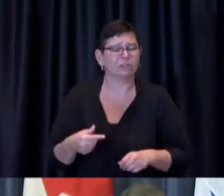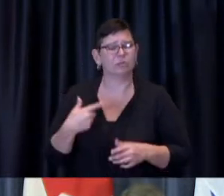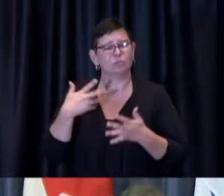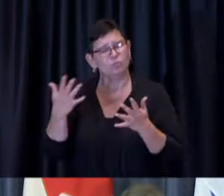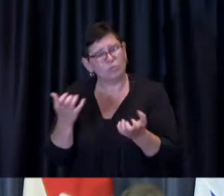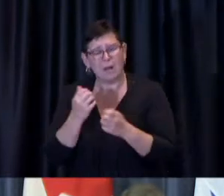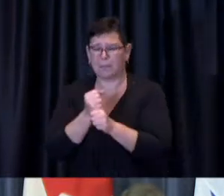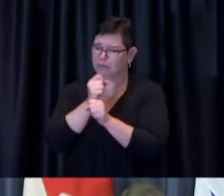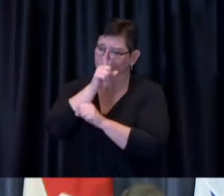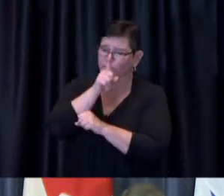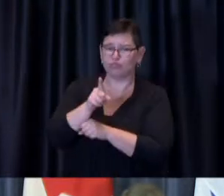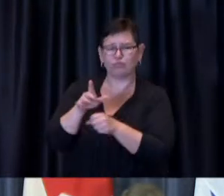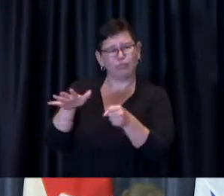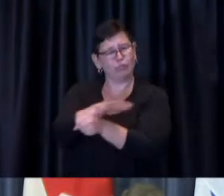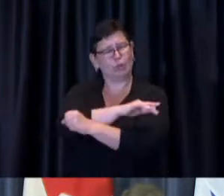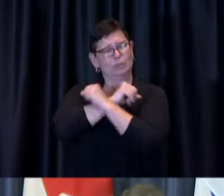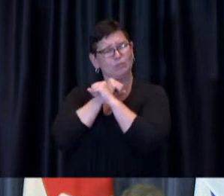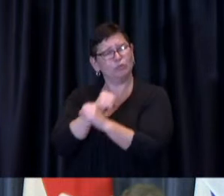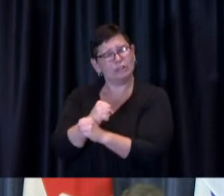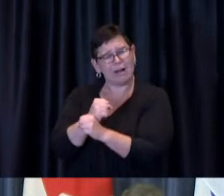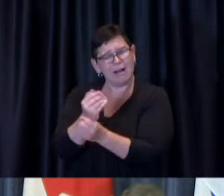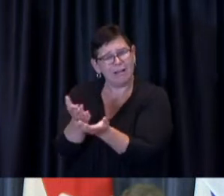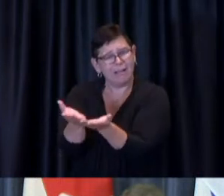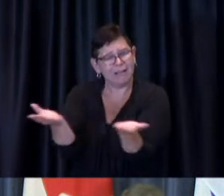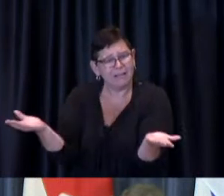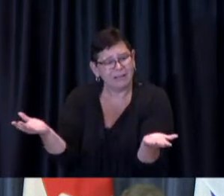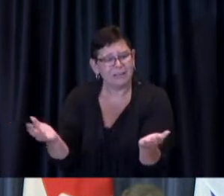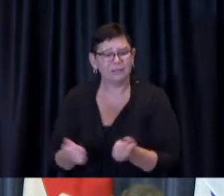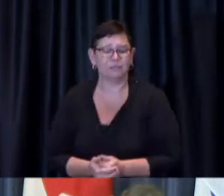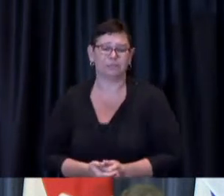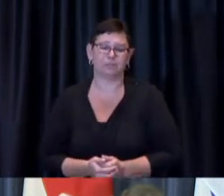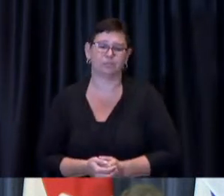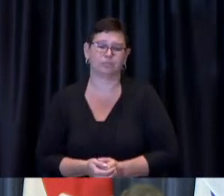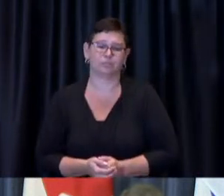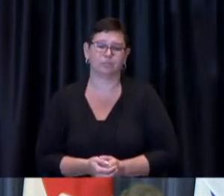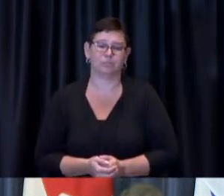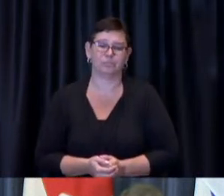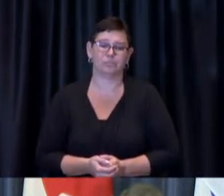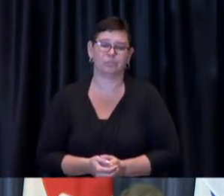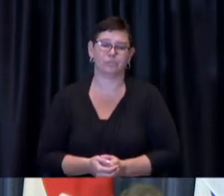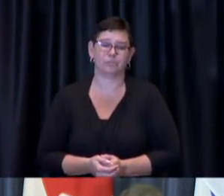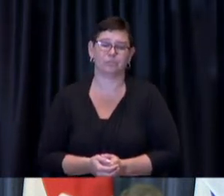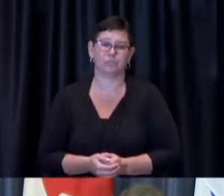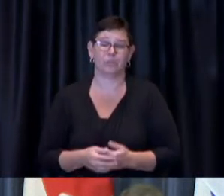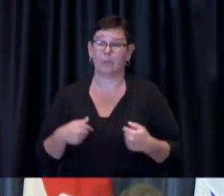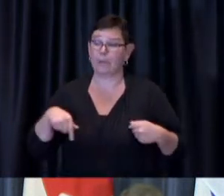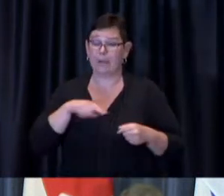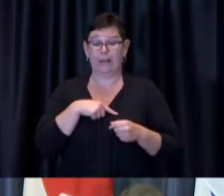by vaccine against COVID-19 these are efforts that we're undertaking each and every day we will